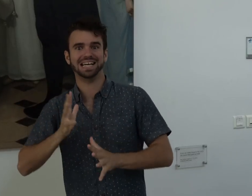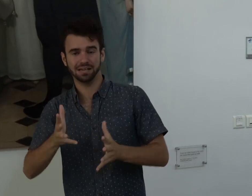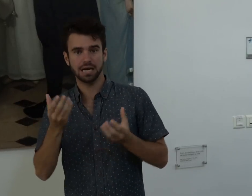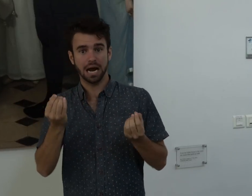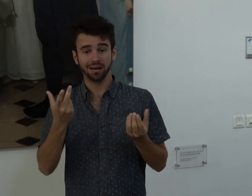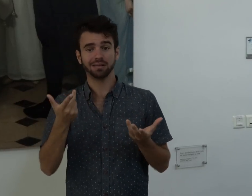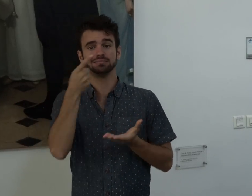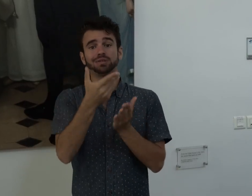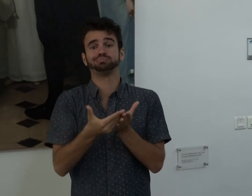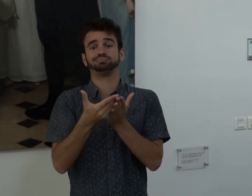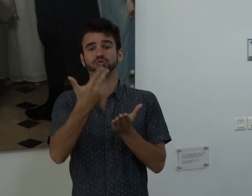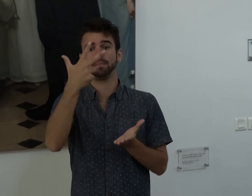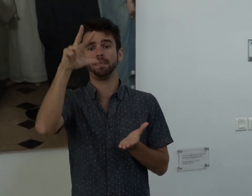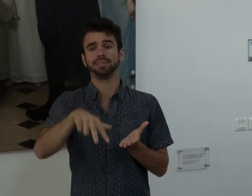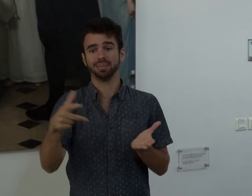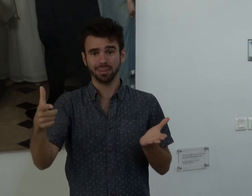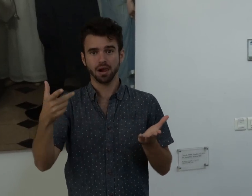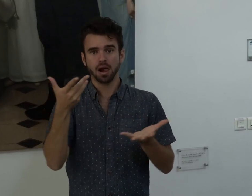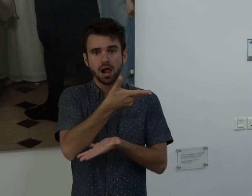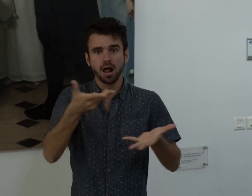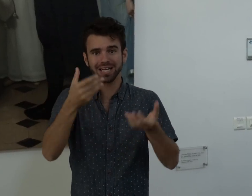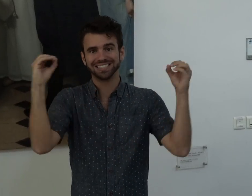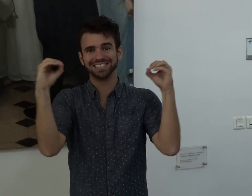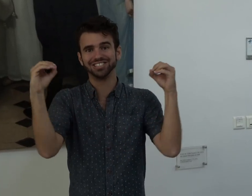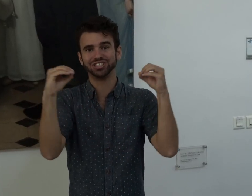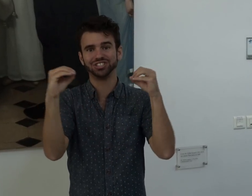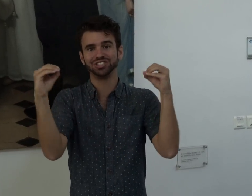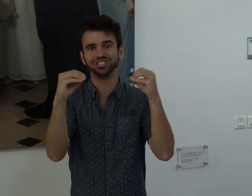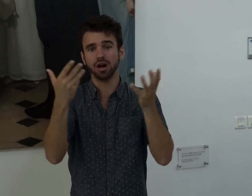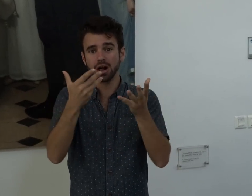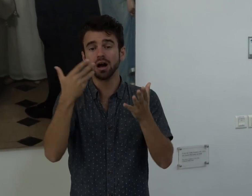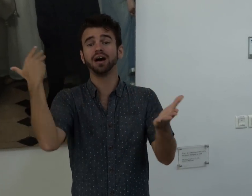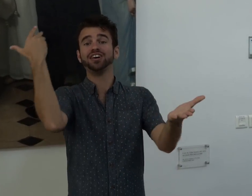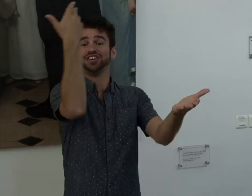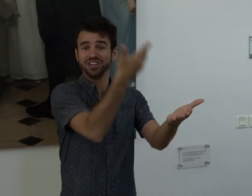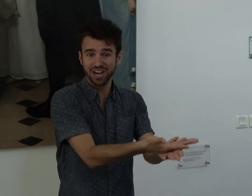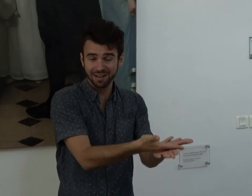They taught each other how to sign and how to write English for whole three months on the ship.